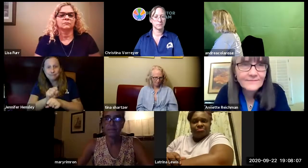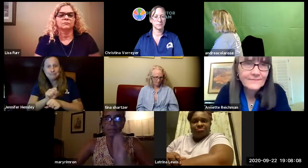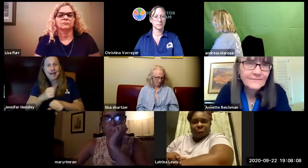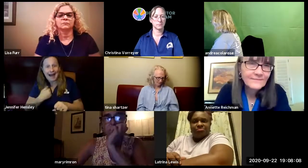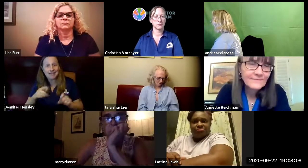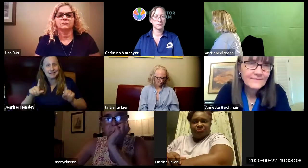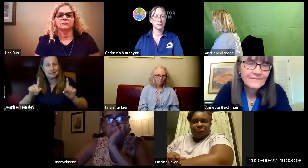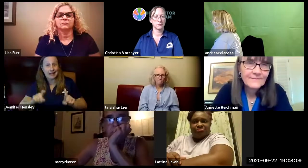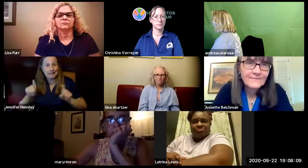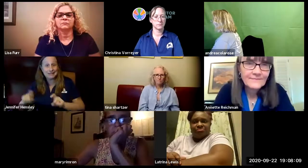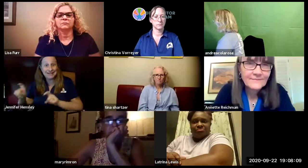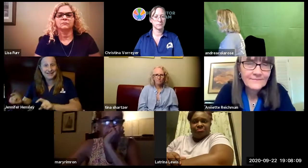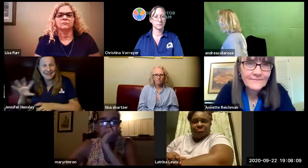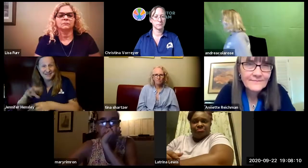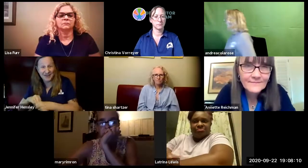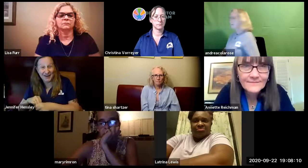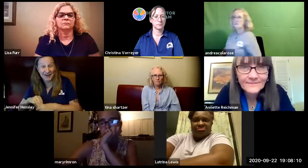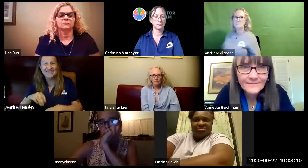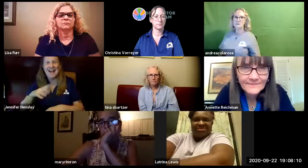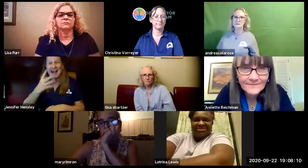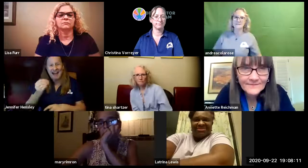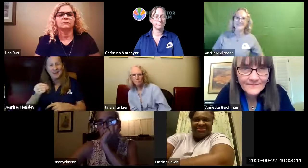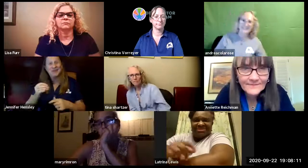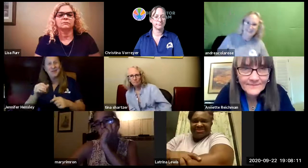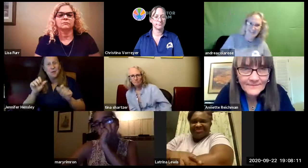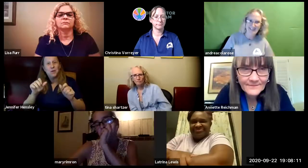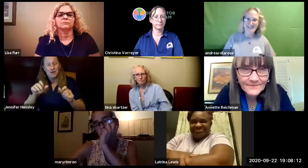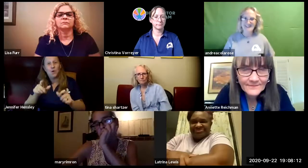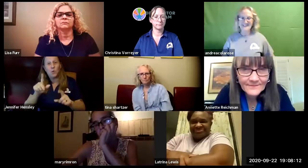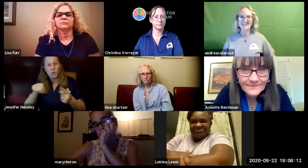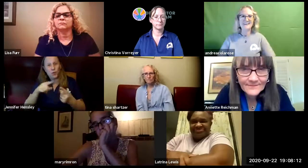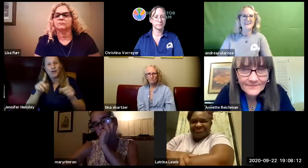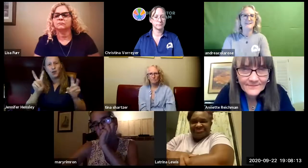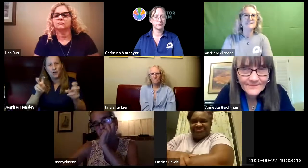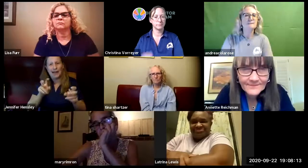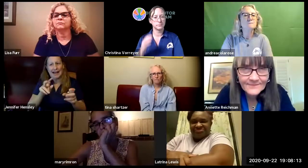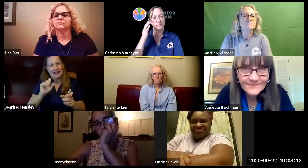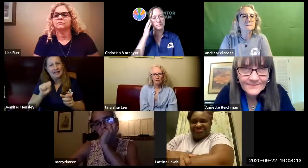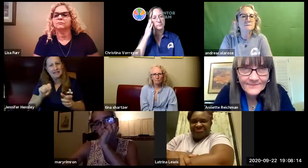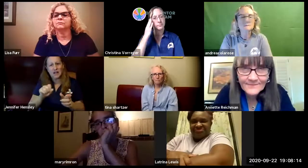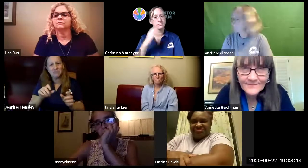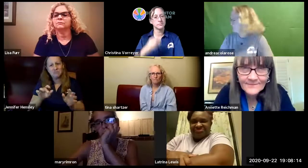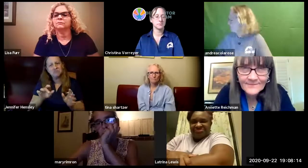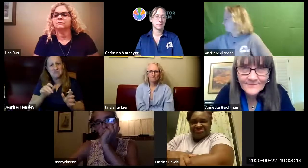language and there are actually